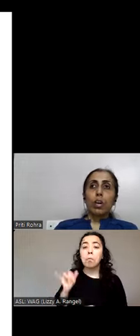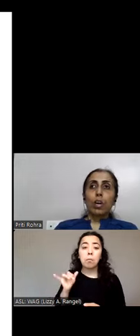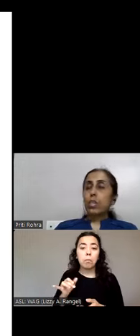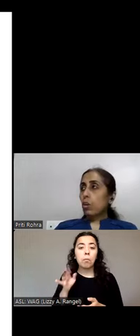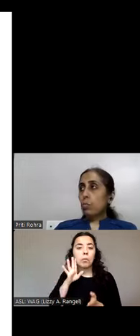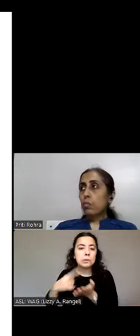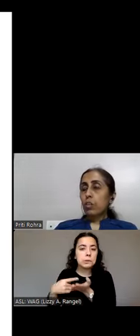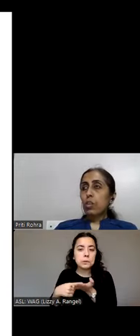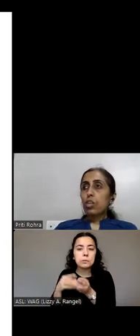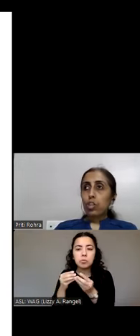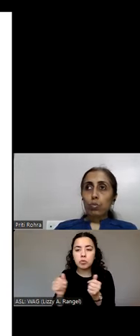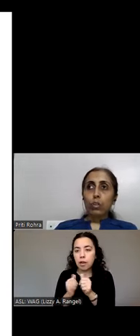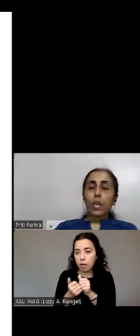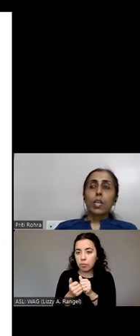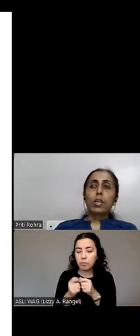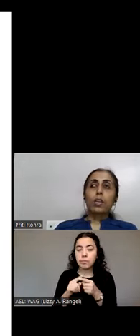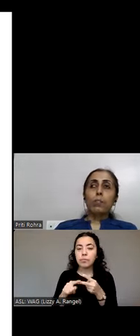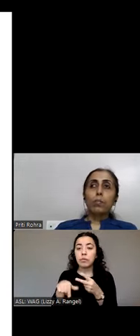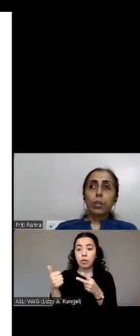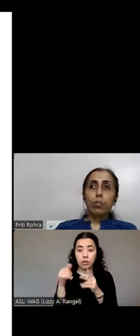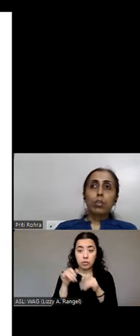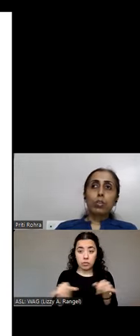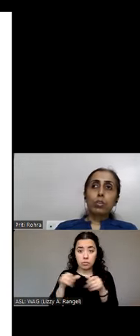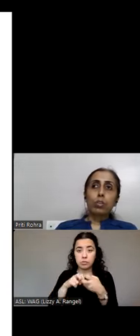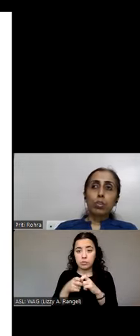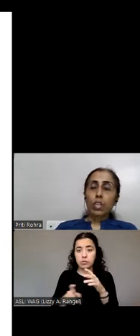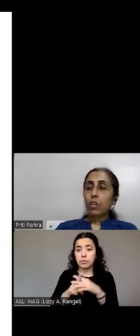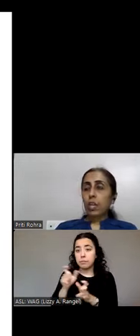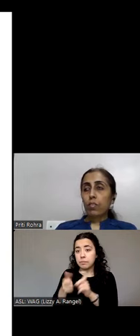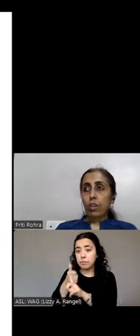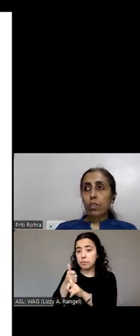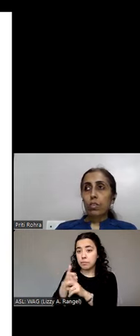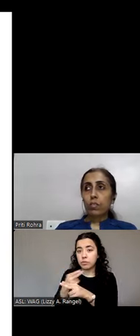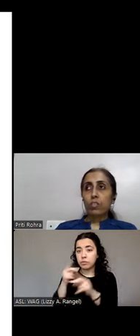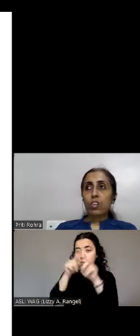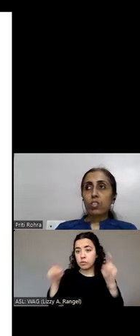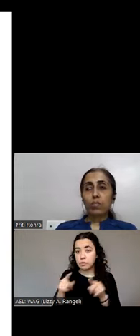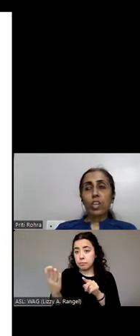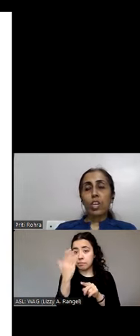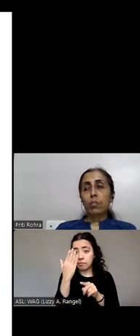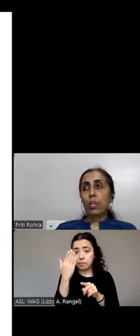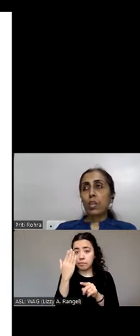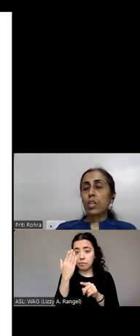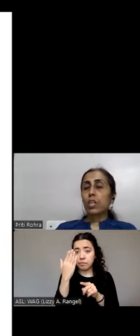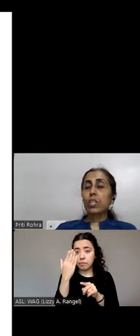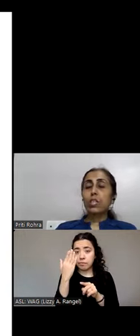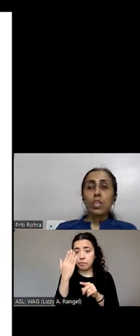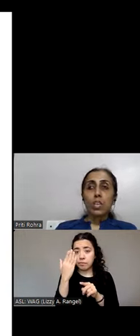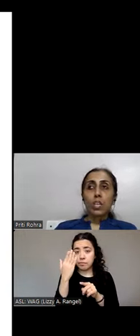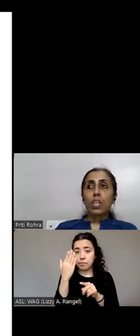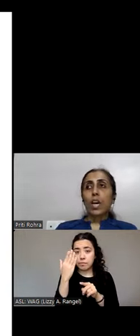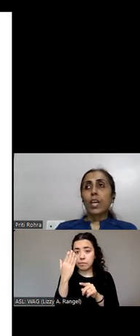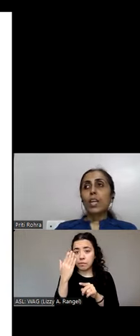Other common issues that people who use screen magnifiers face with dynamic content is drag and